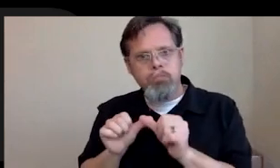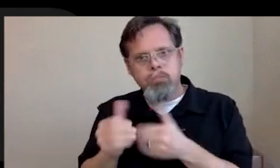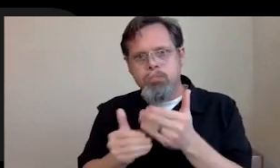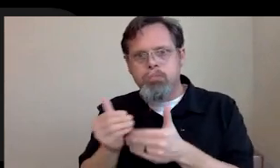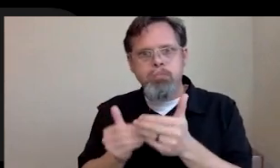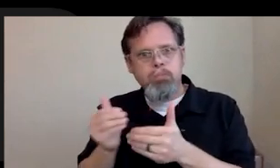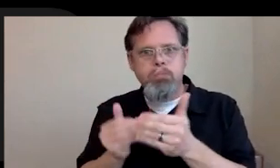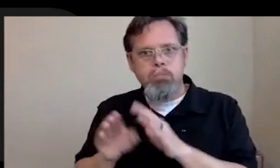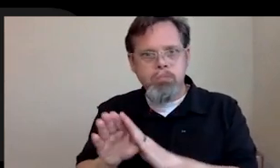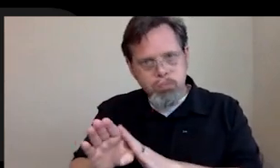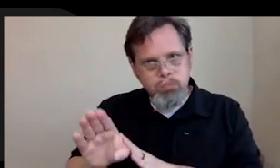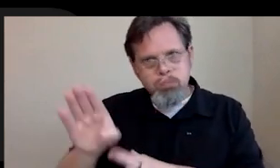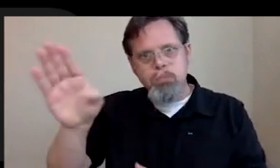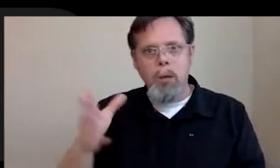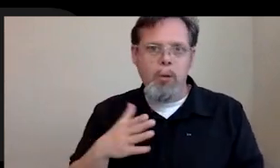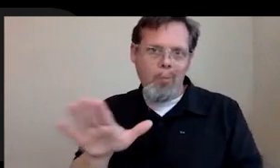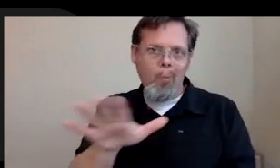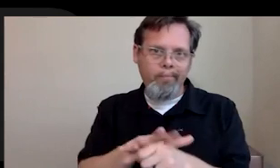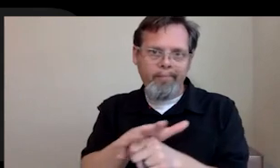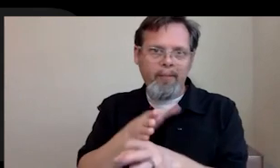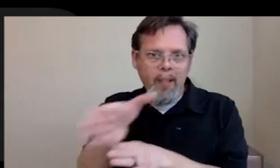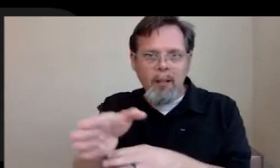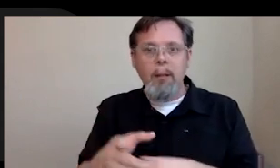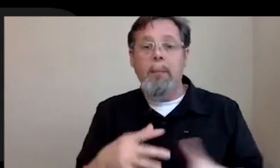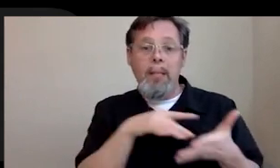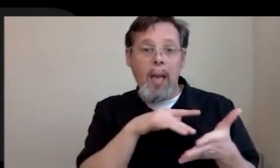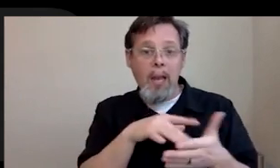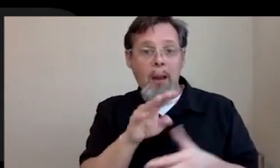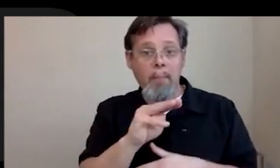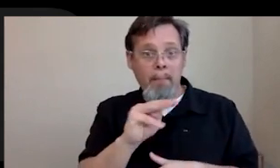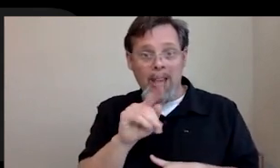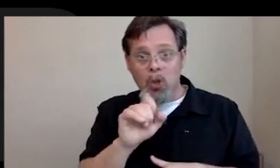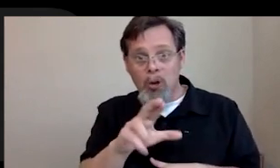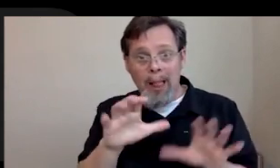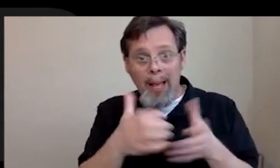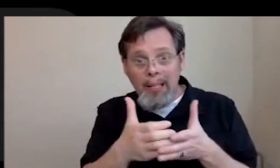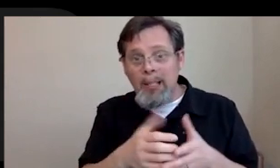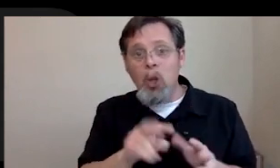progression in my field. I was studying master classes. I'm looking at other people's stuff. I'm